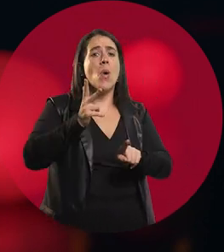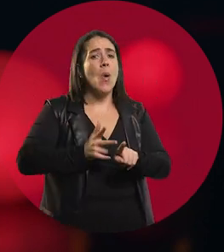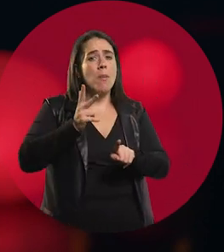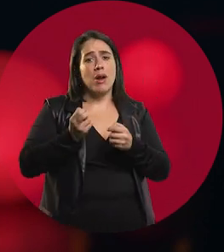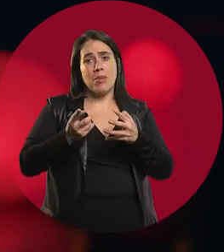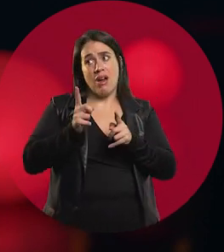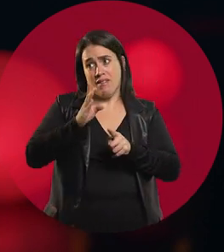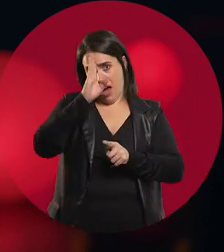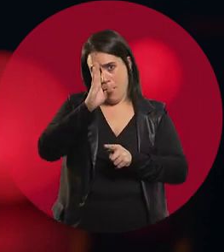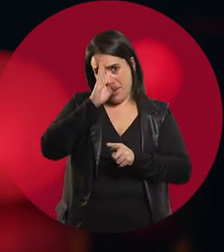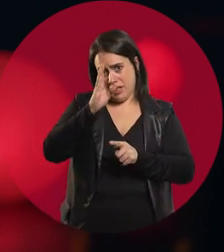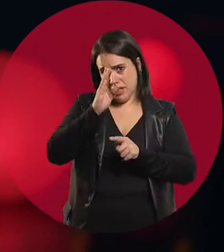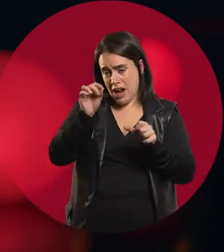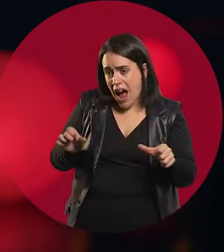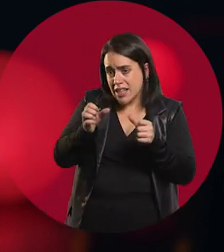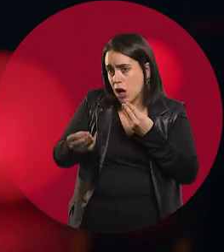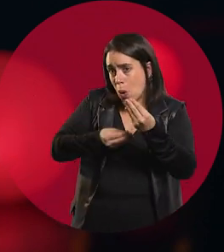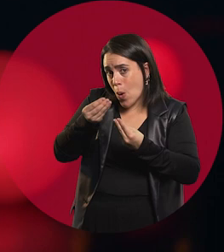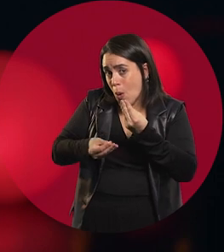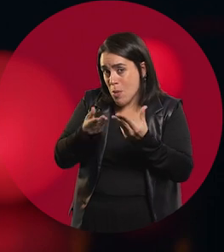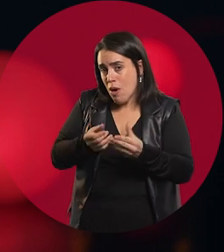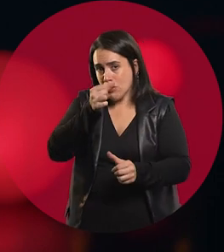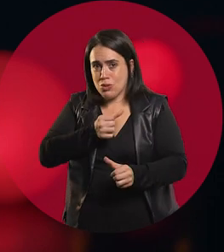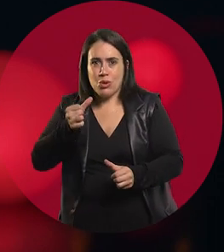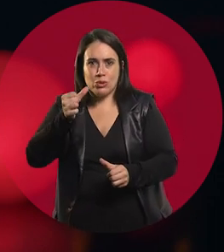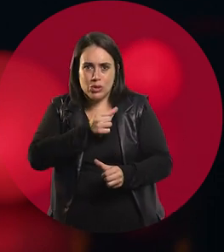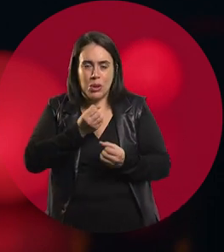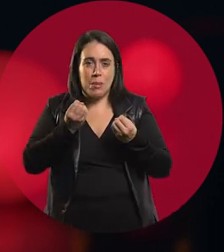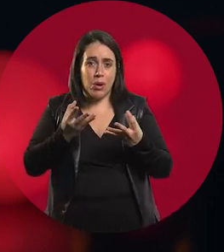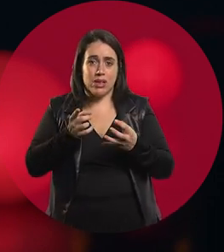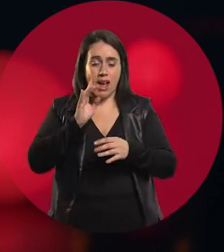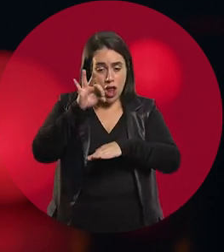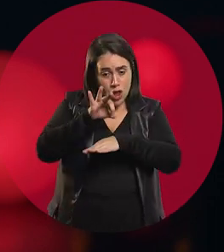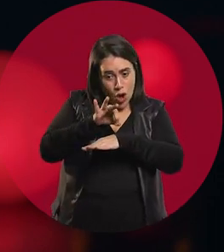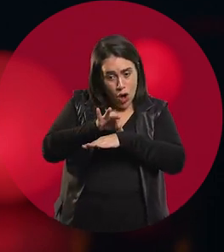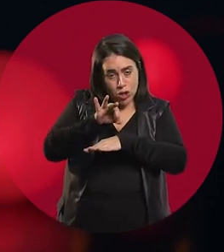that's what it's all about. Basically, unless you study a branch of medicine